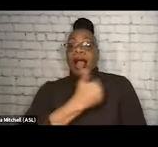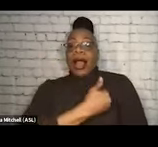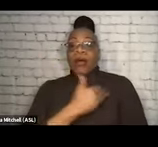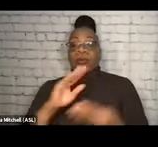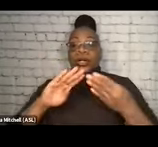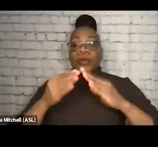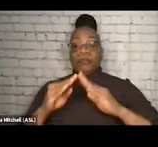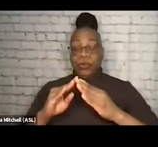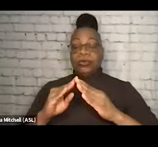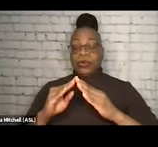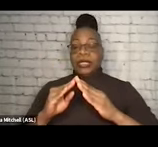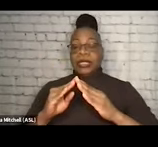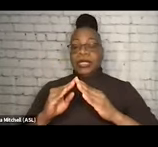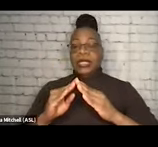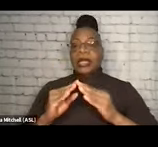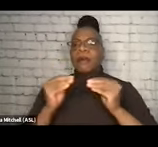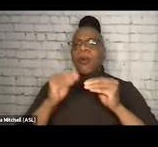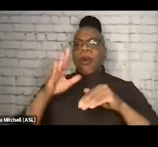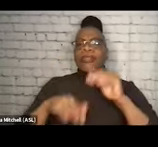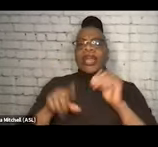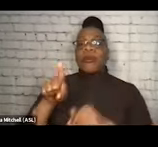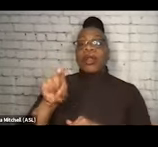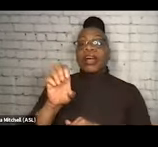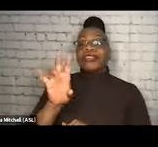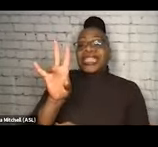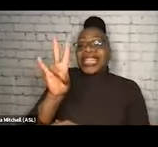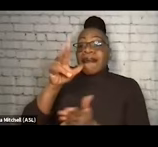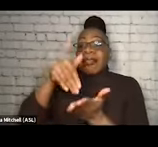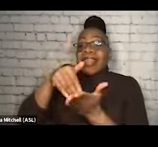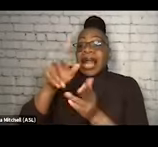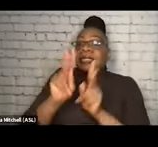So, over 107,000 people died from opioid overdose last year,